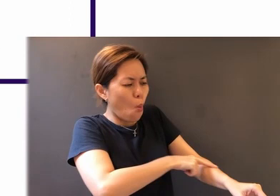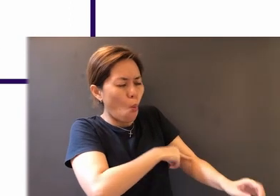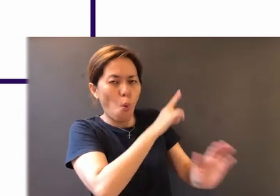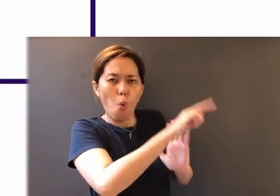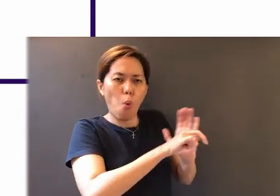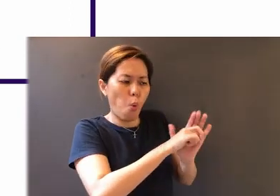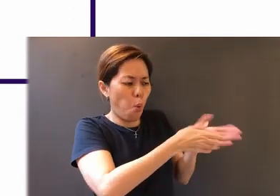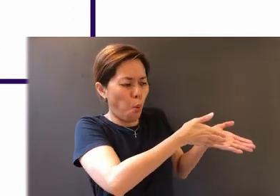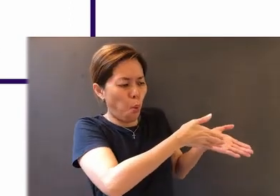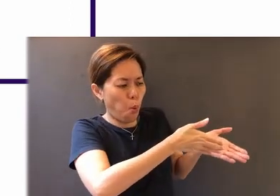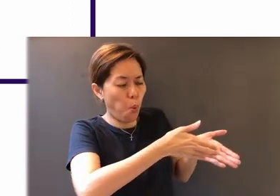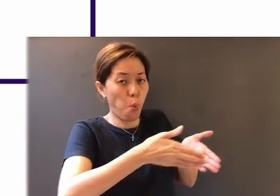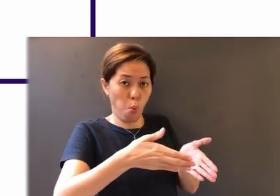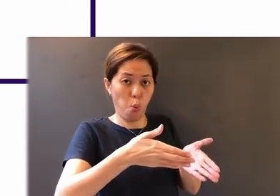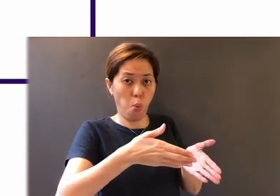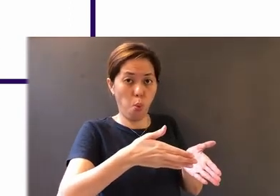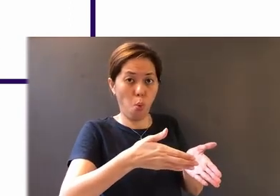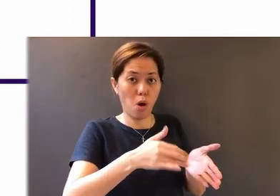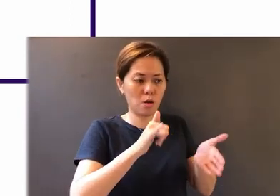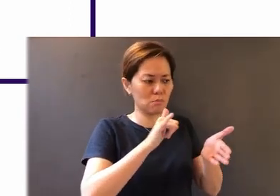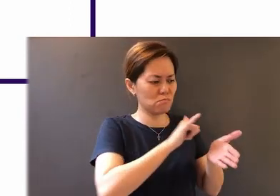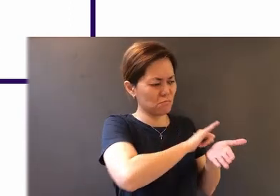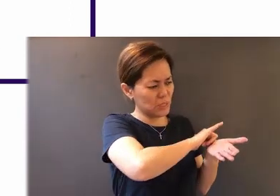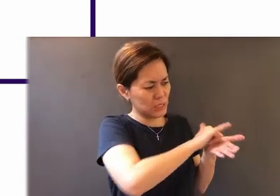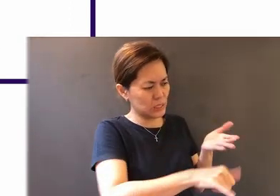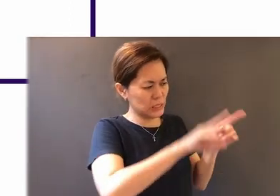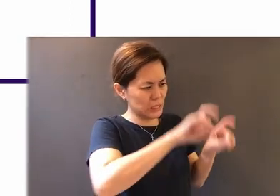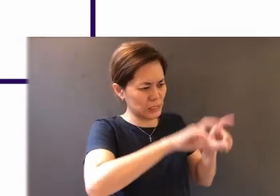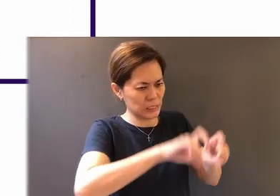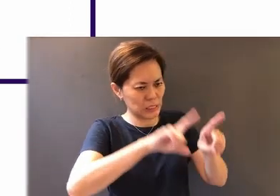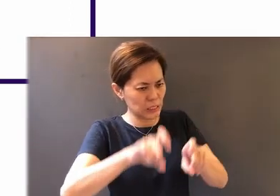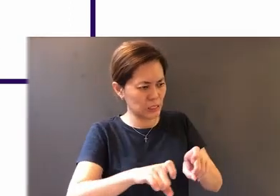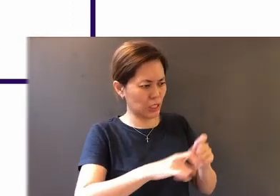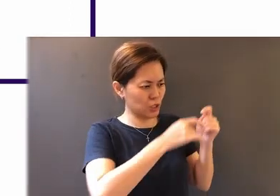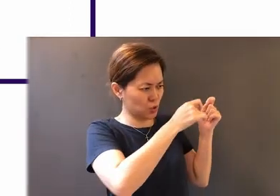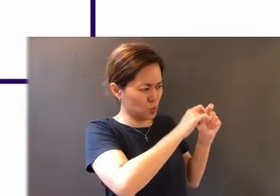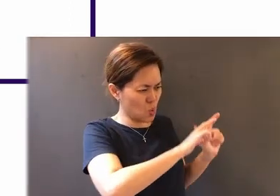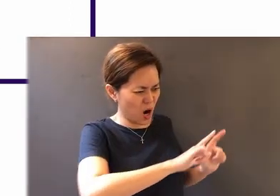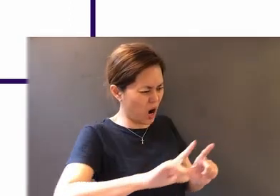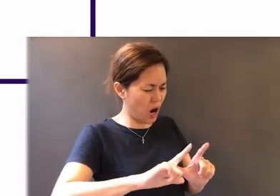plan - that this series of tests and trials